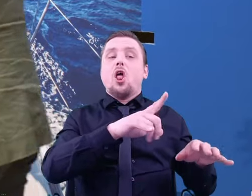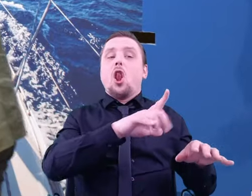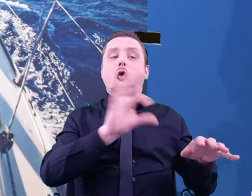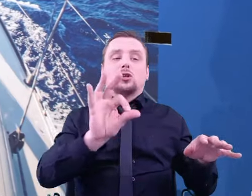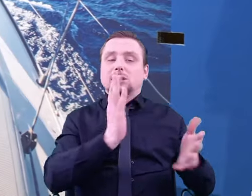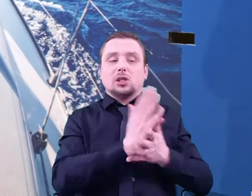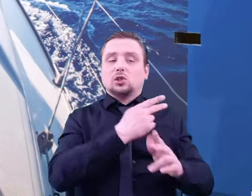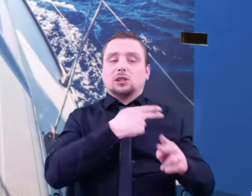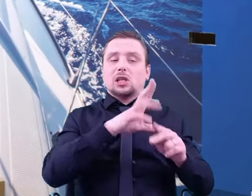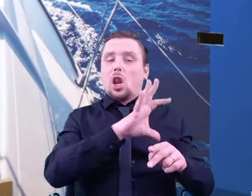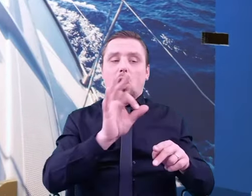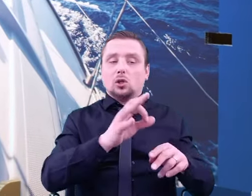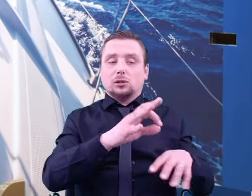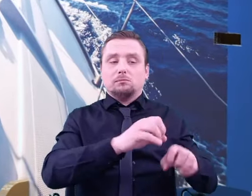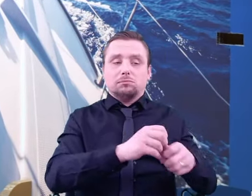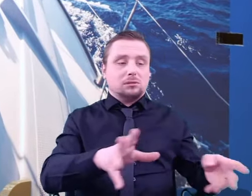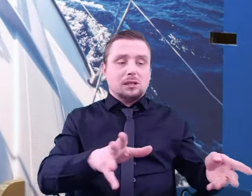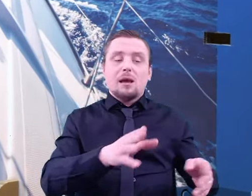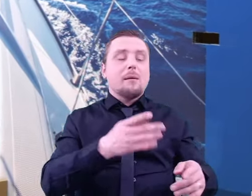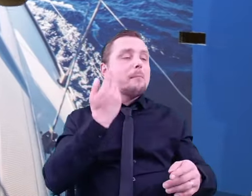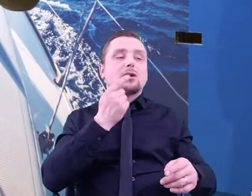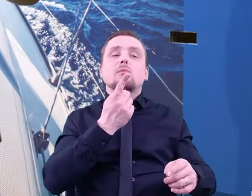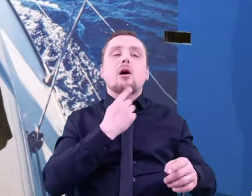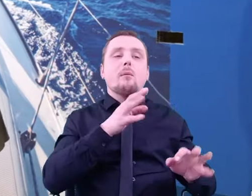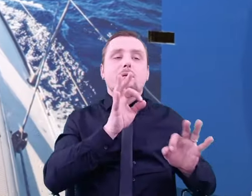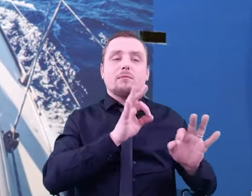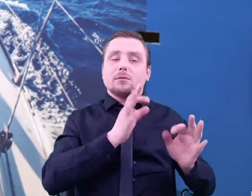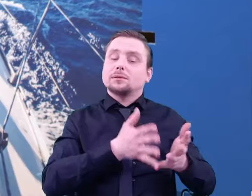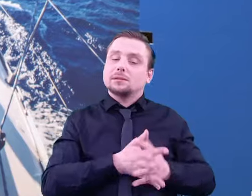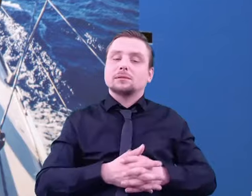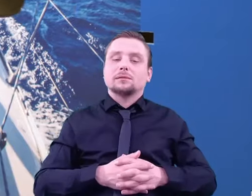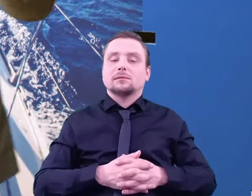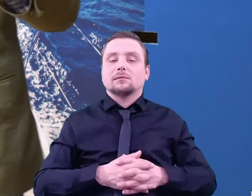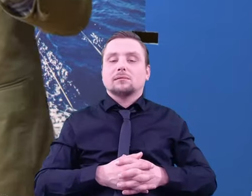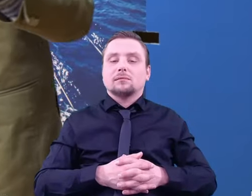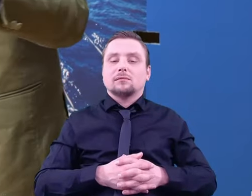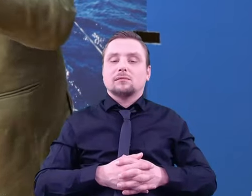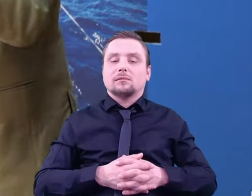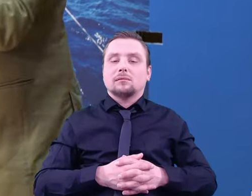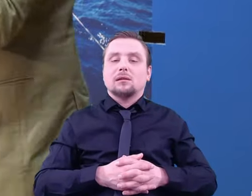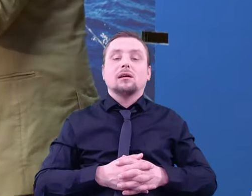Indeed, the assembling of chemical compounds from blocks